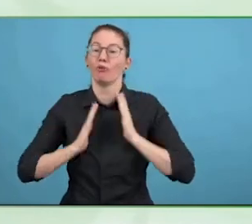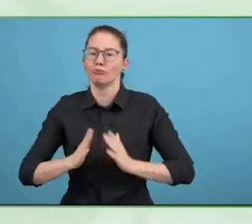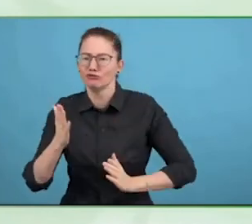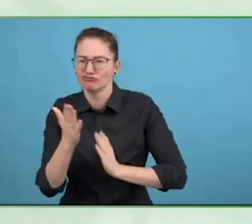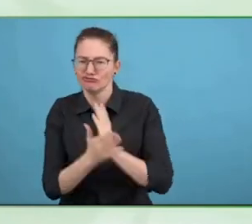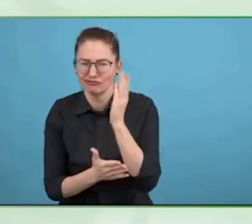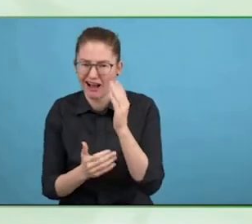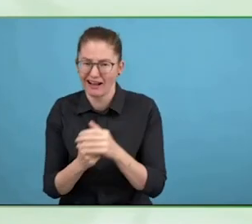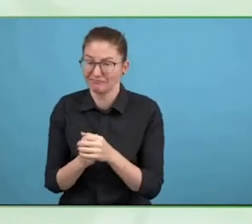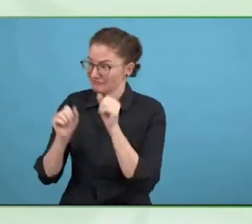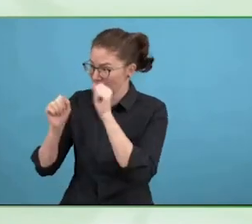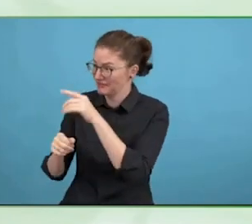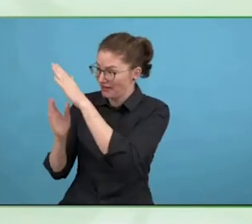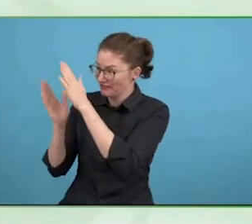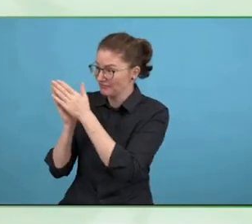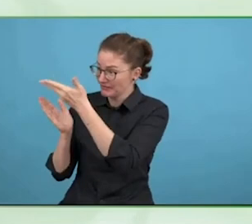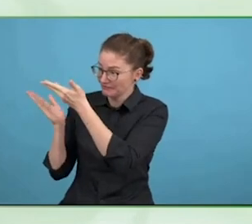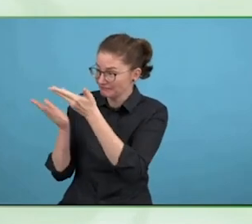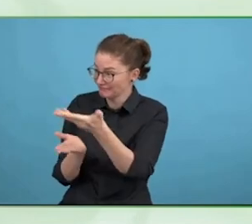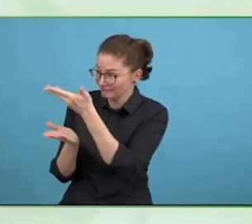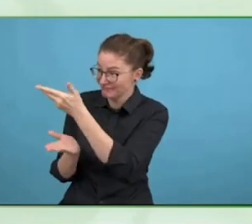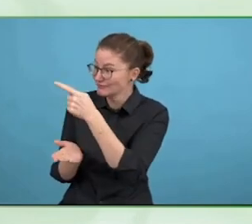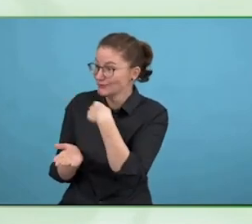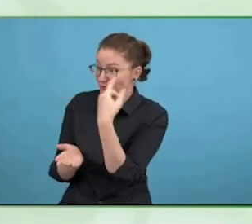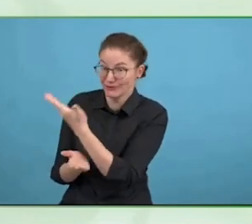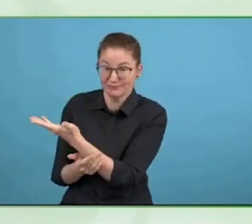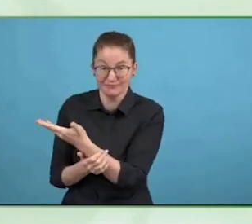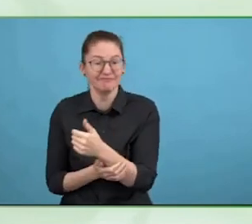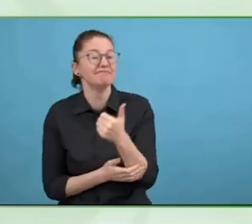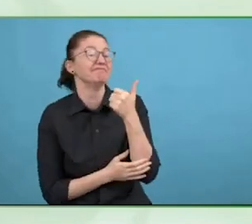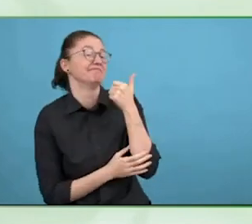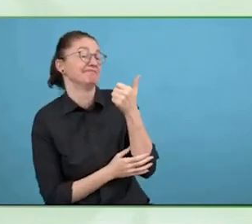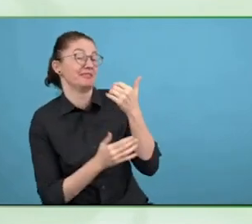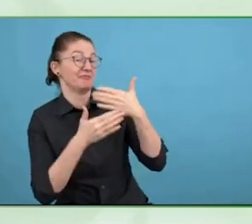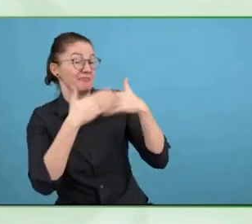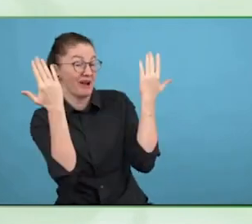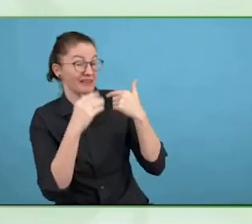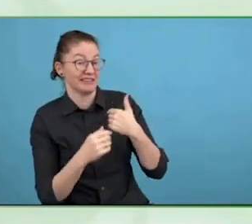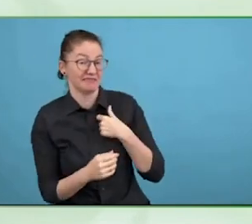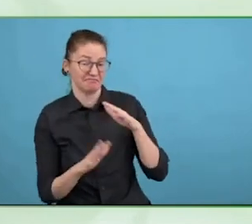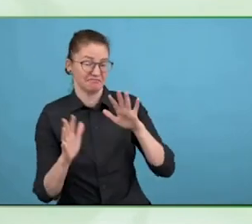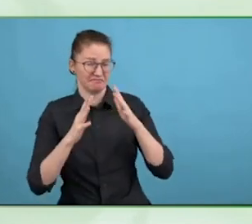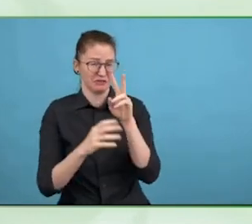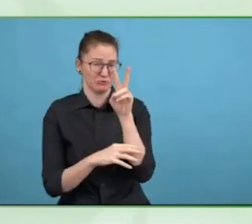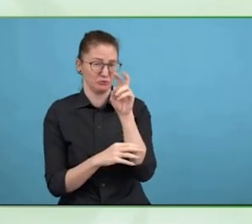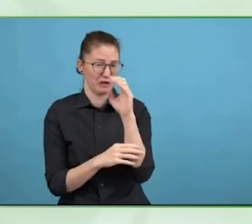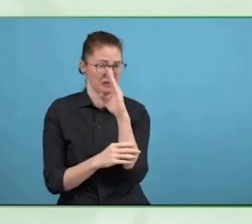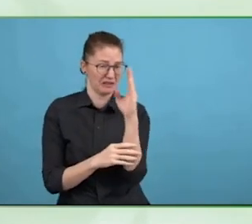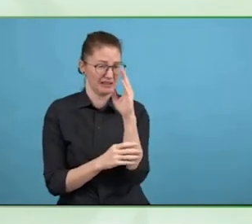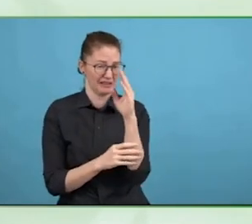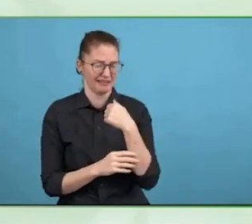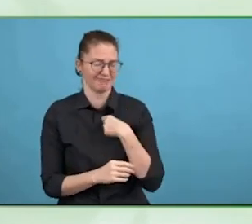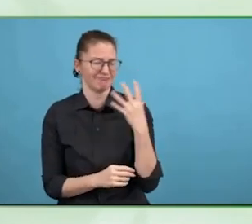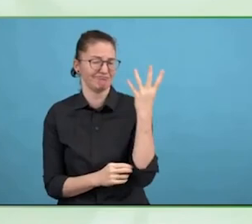Thank you for confirming, I am a human rights lawyer, worked in